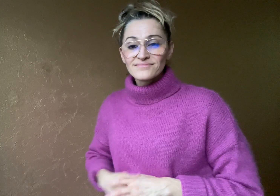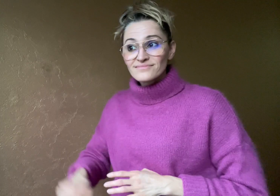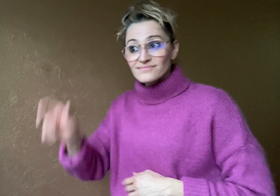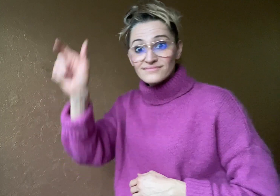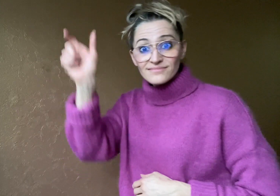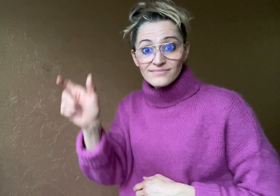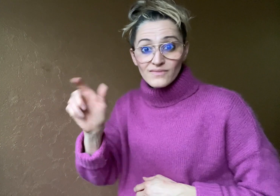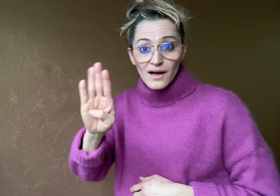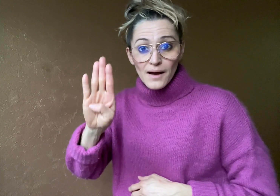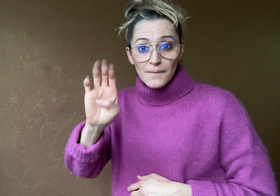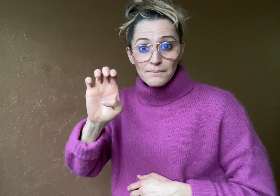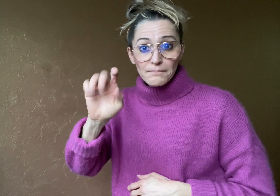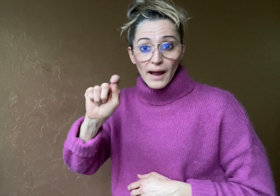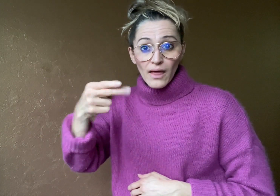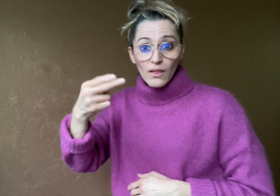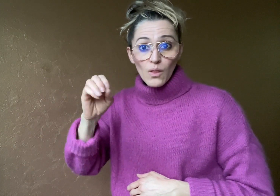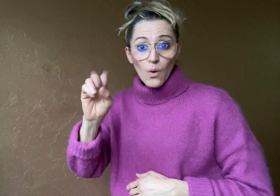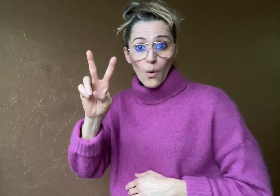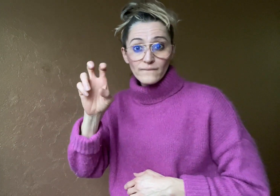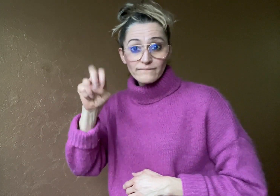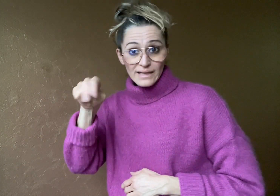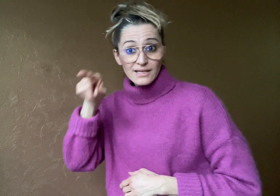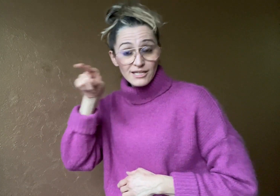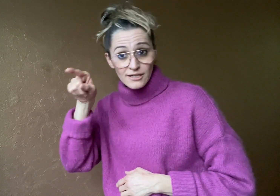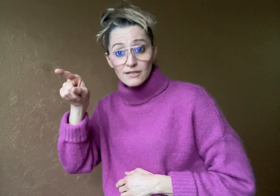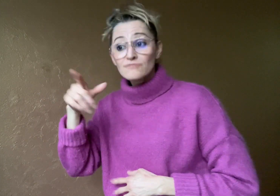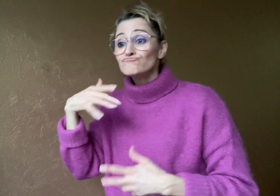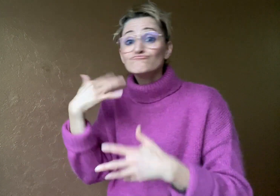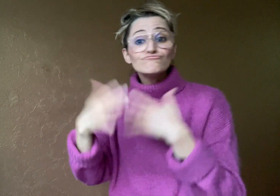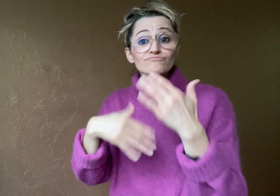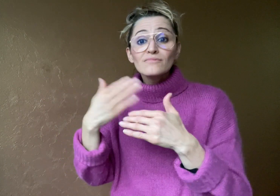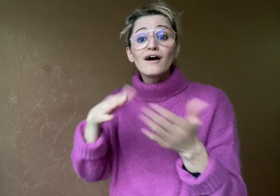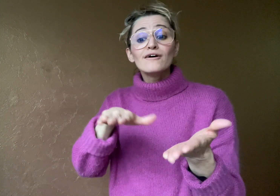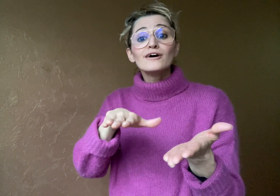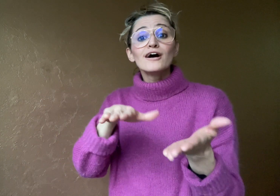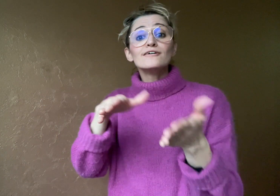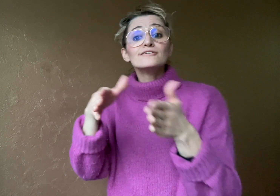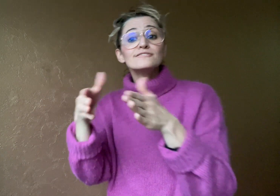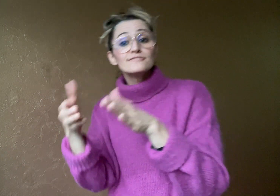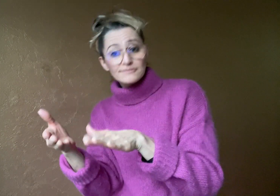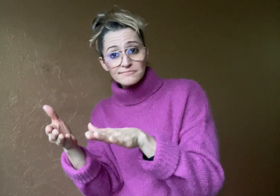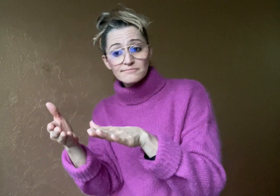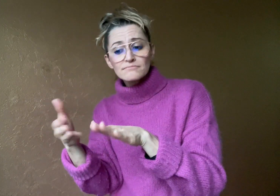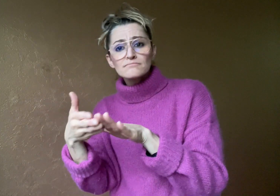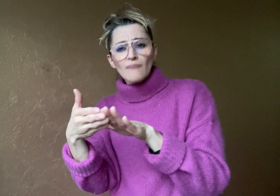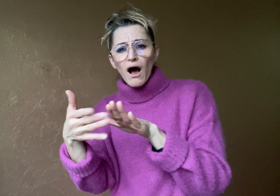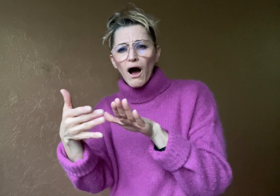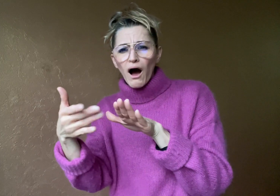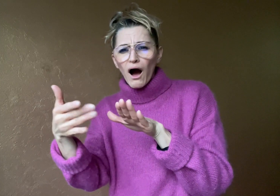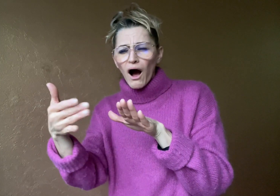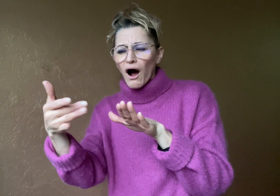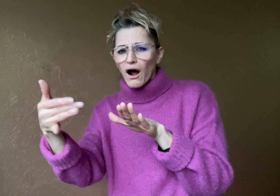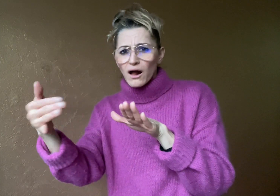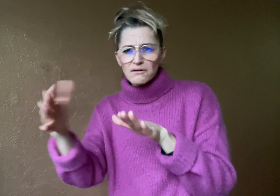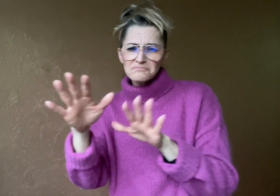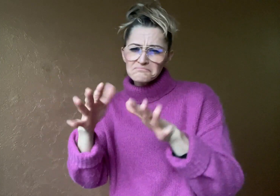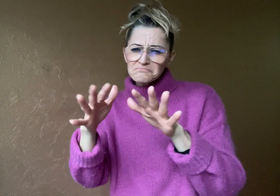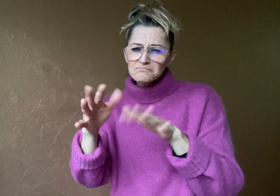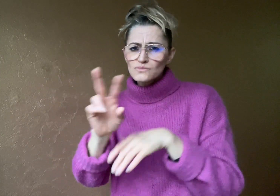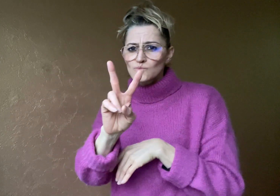Nearly 200 years after Beethoven passed away, there have been